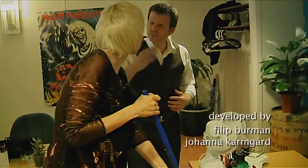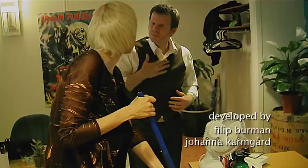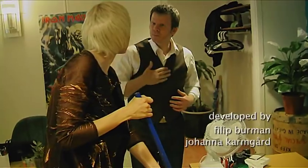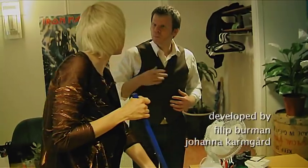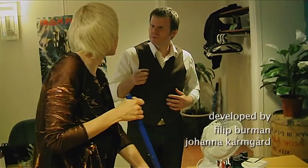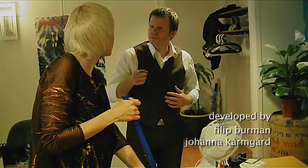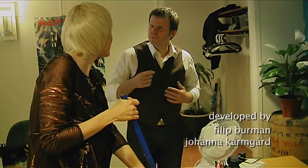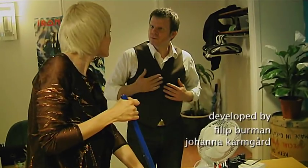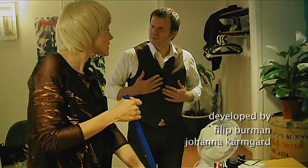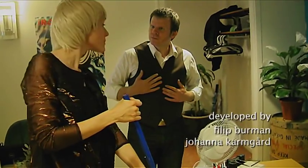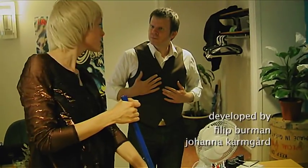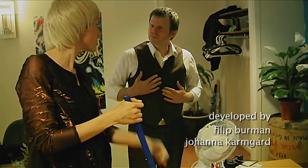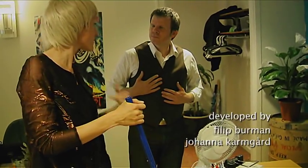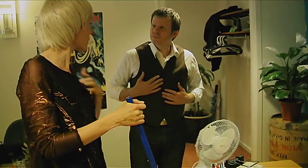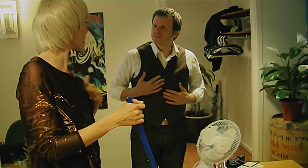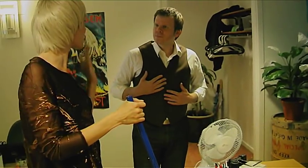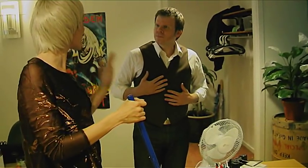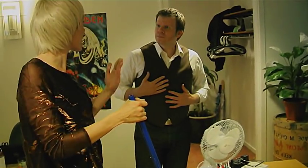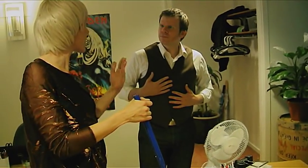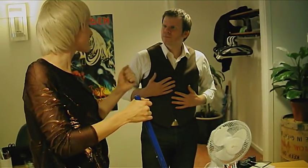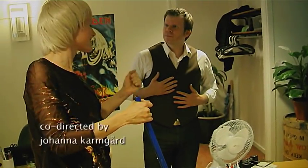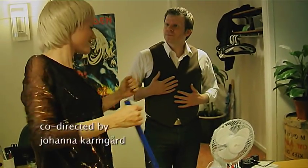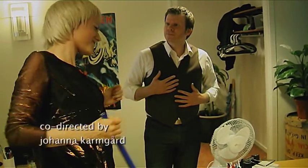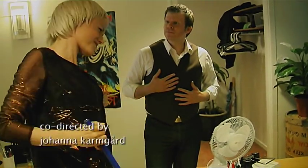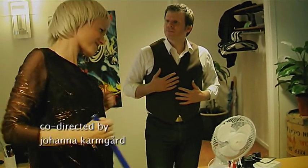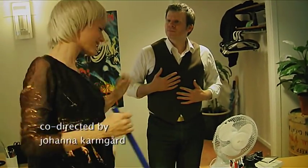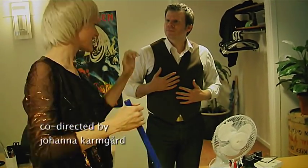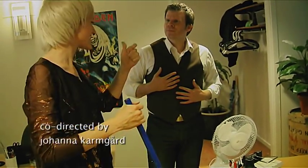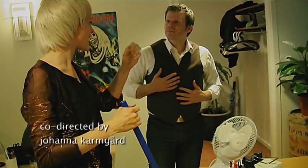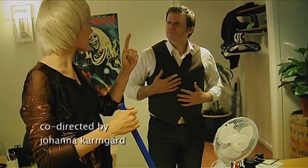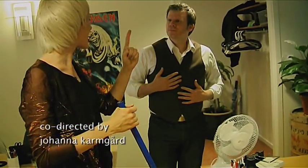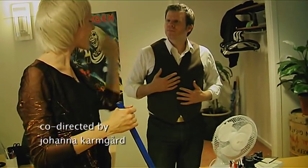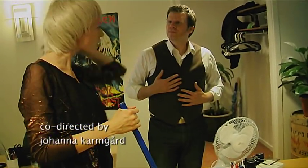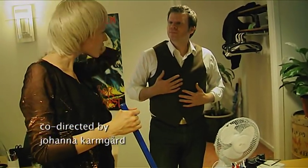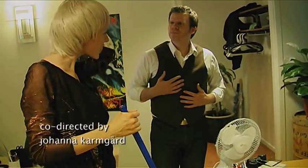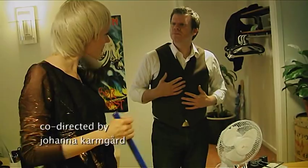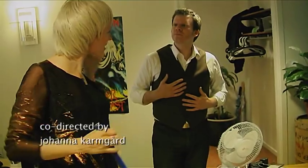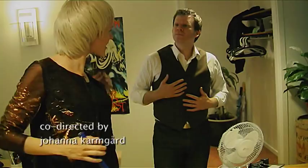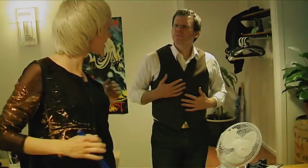How are you doing? I am fine, but I am a little sore in the back.